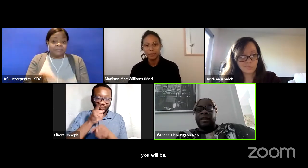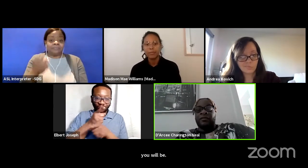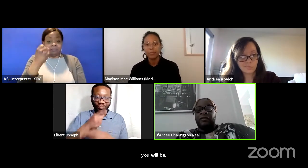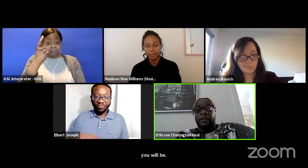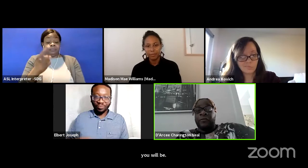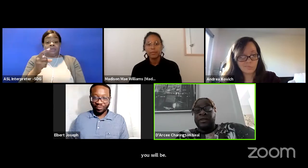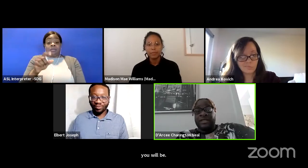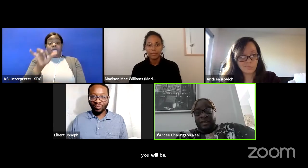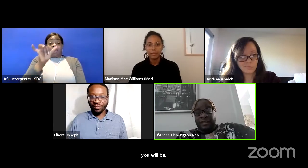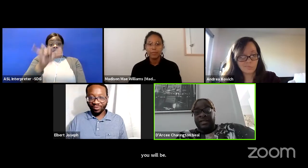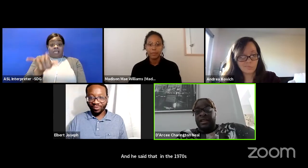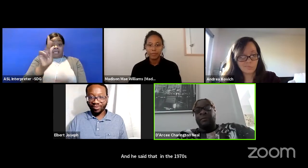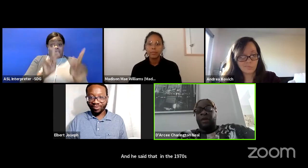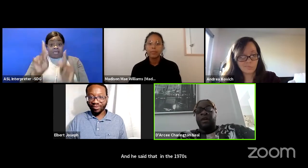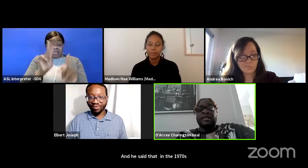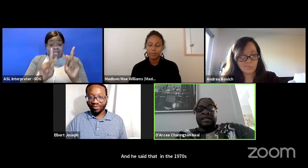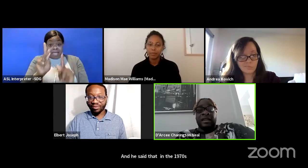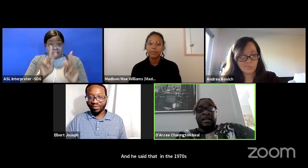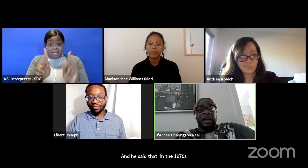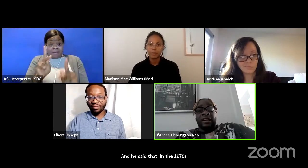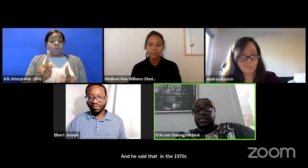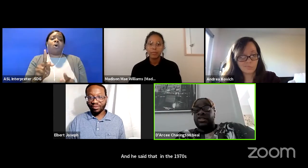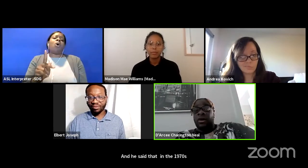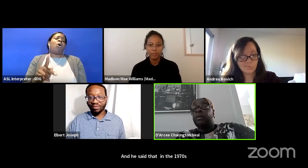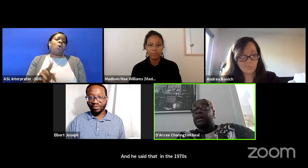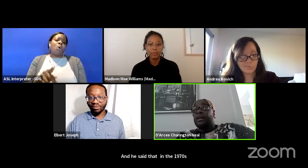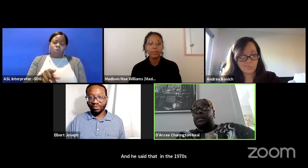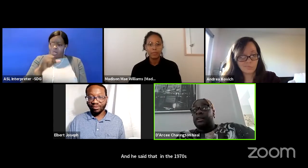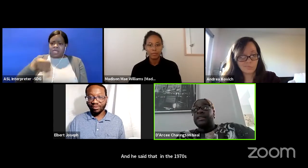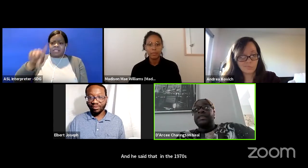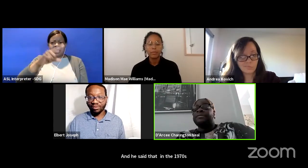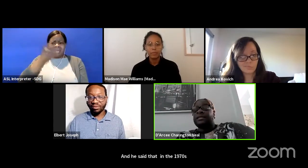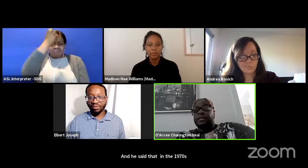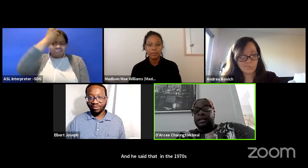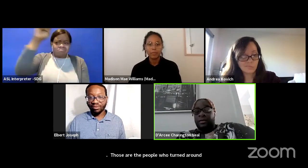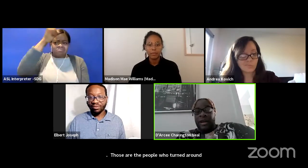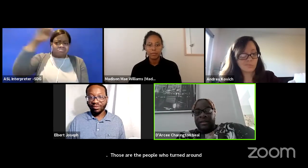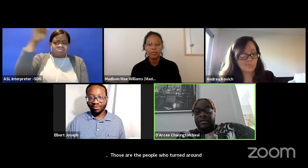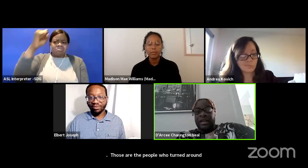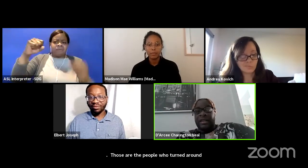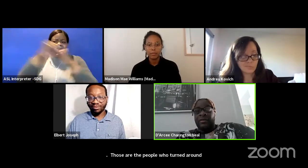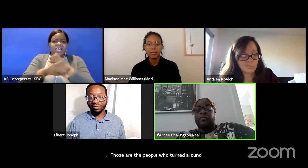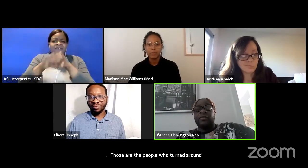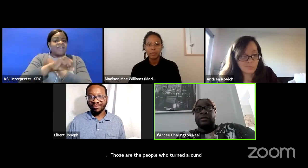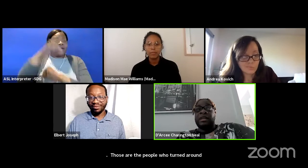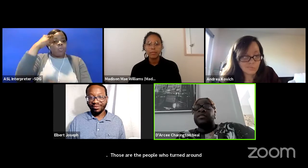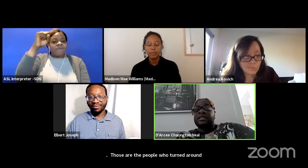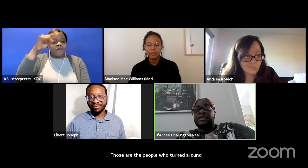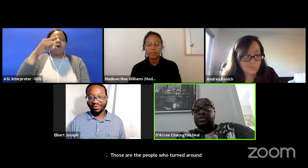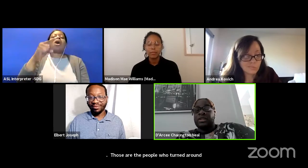and made the 504 students that brought us the ADA. So he is absolutely correct. Like in order for you to be in this industry